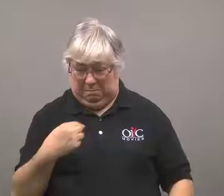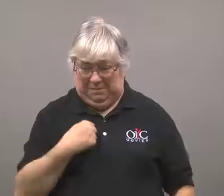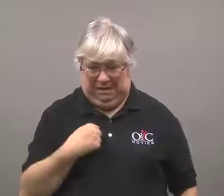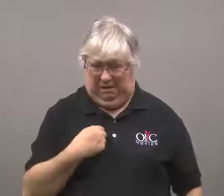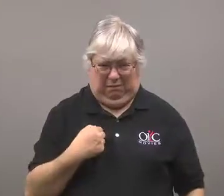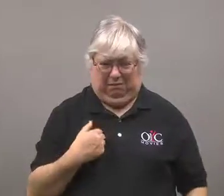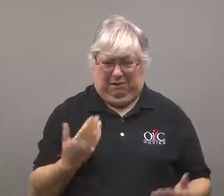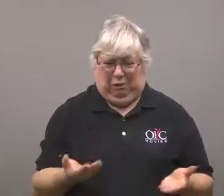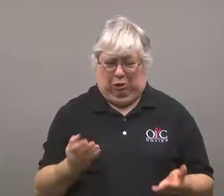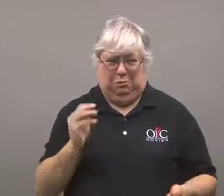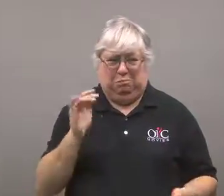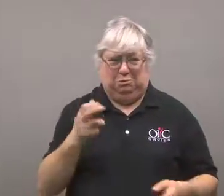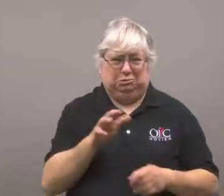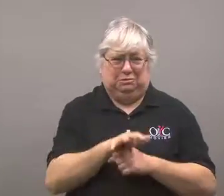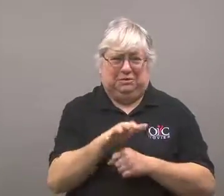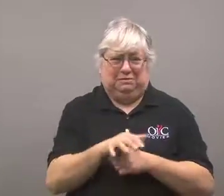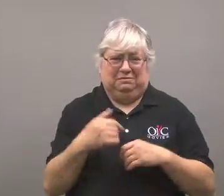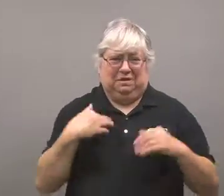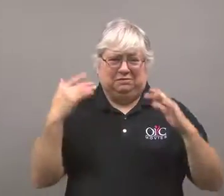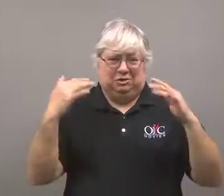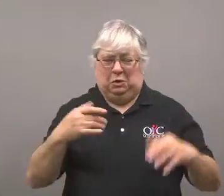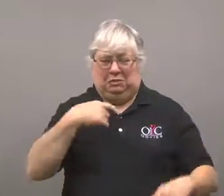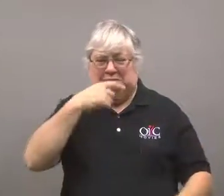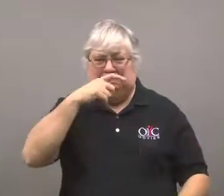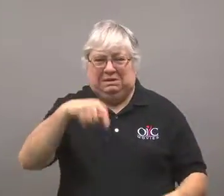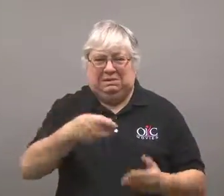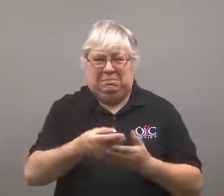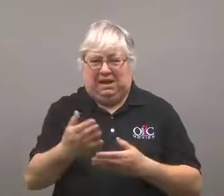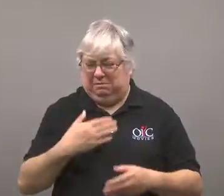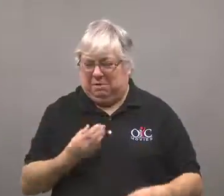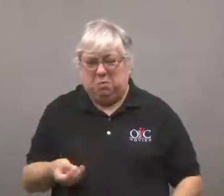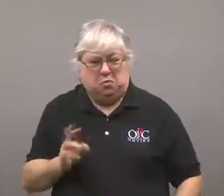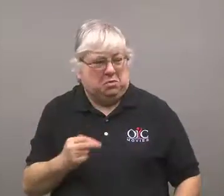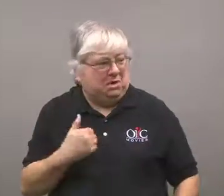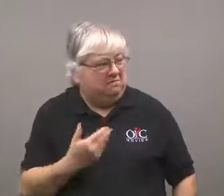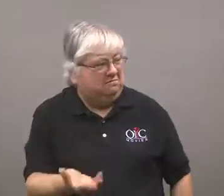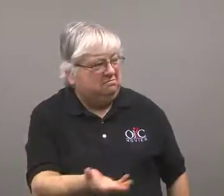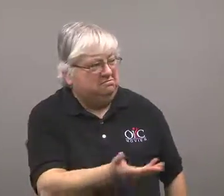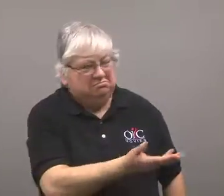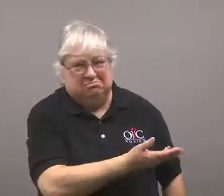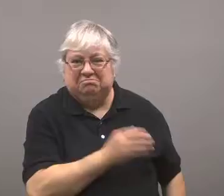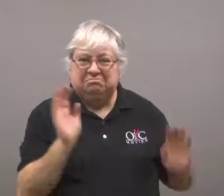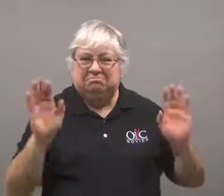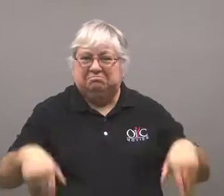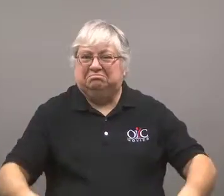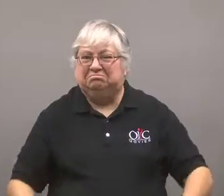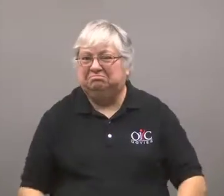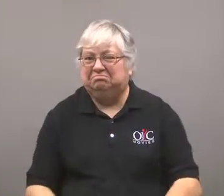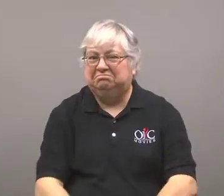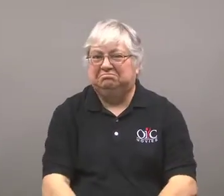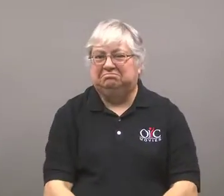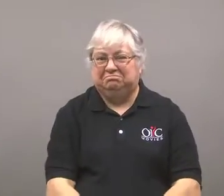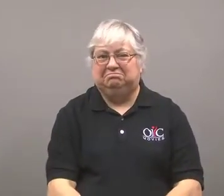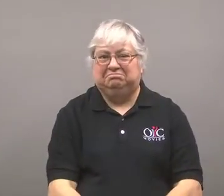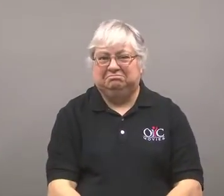As for me, I don't need to. Michigan has plenty of snow. I don't need to buy any.. I've got all this stuff out there!